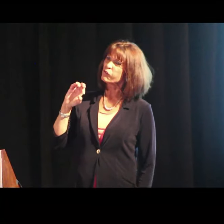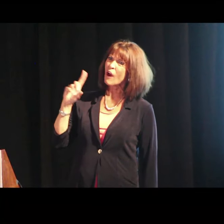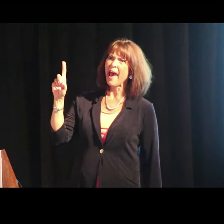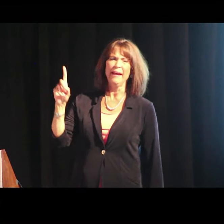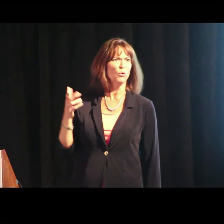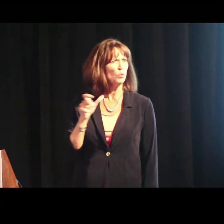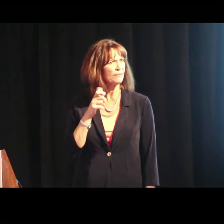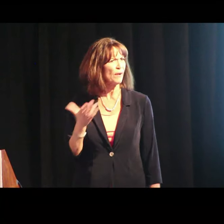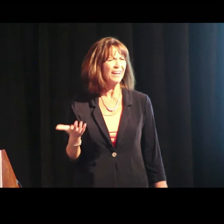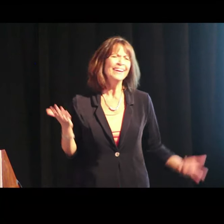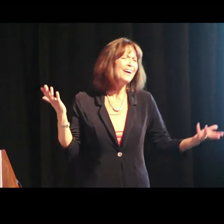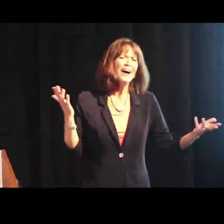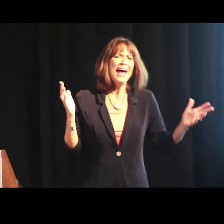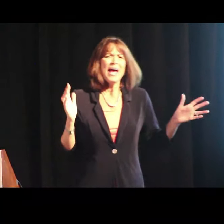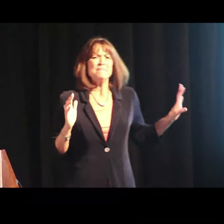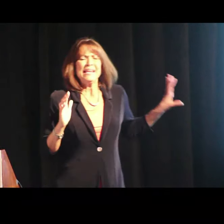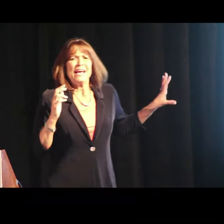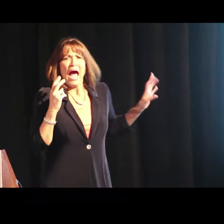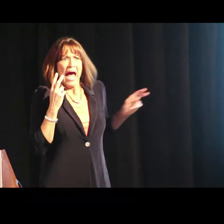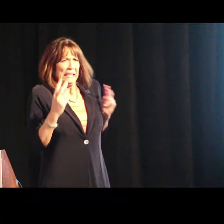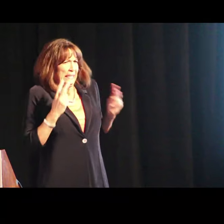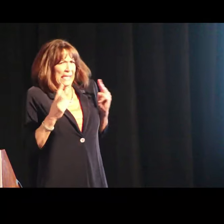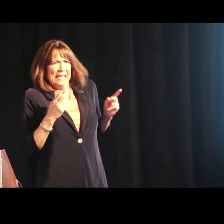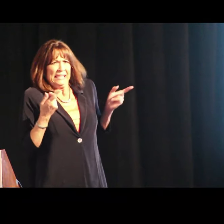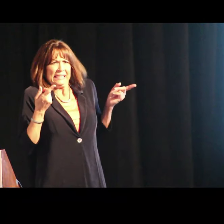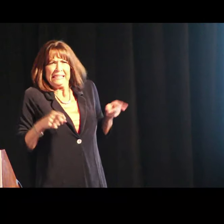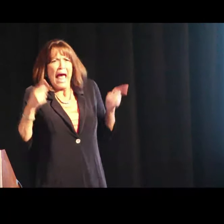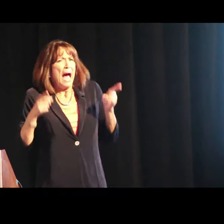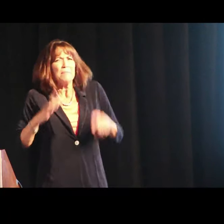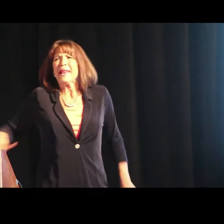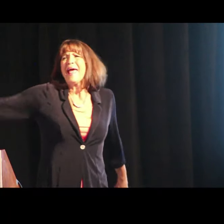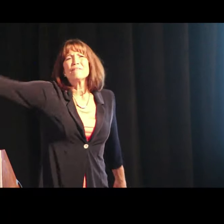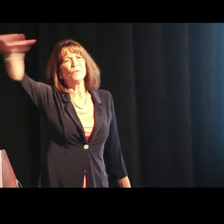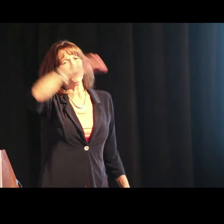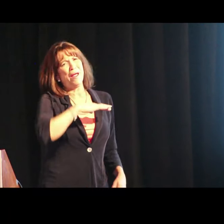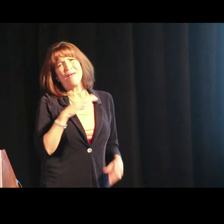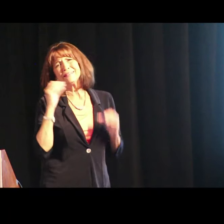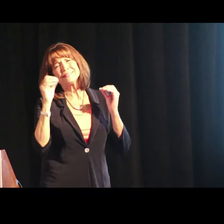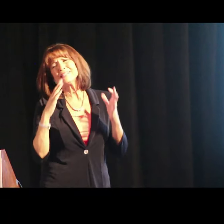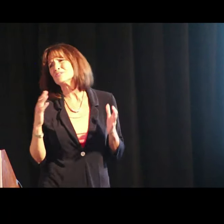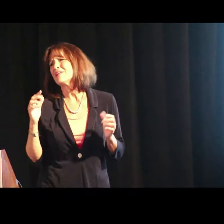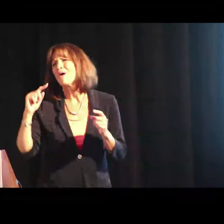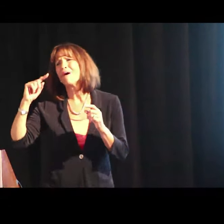“Who is Fred?” And I’ve seen these things happen everywhere. The teachers,